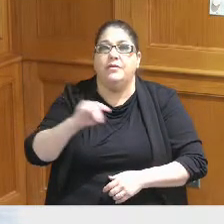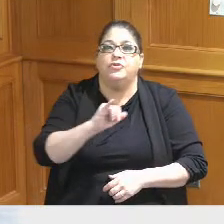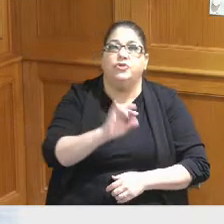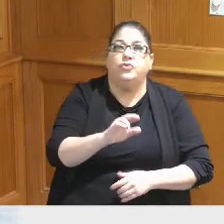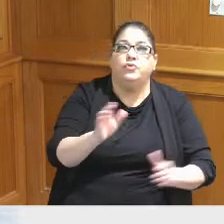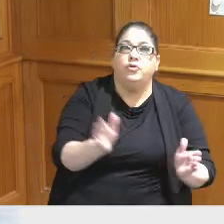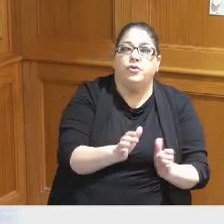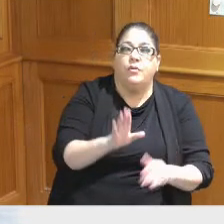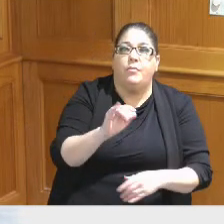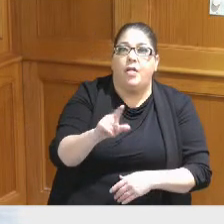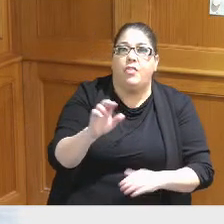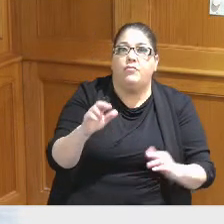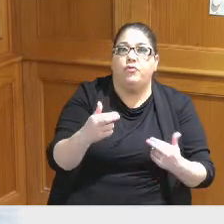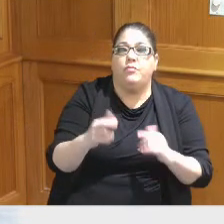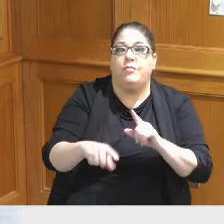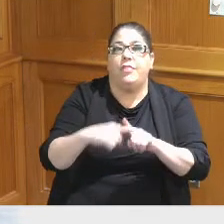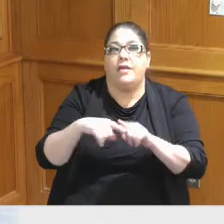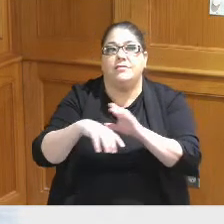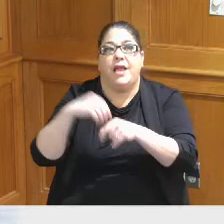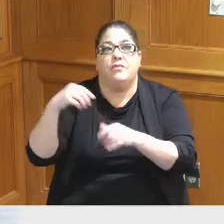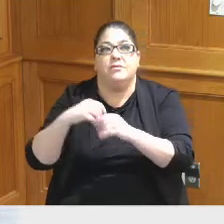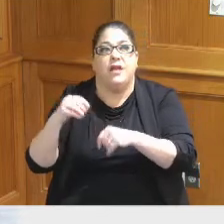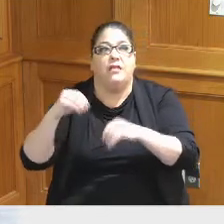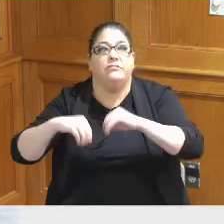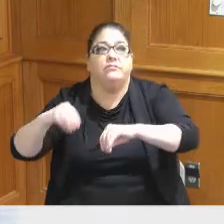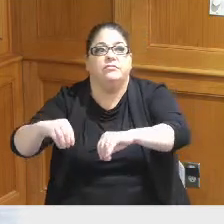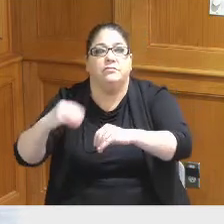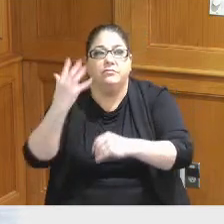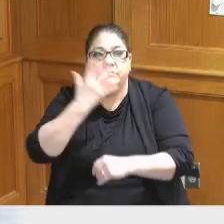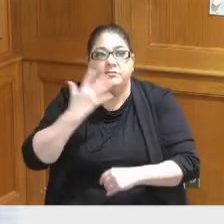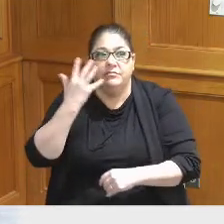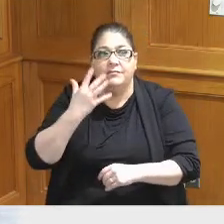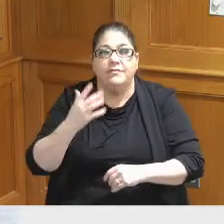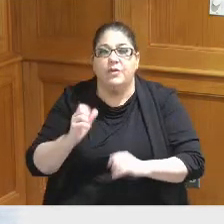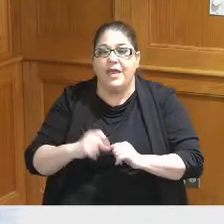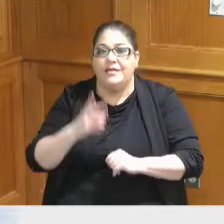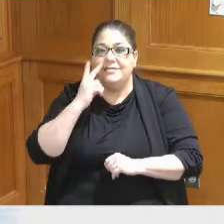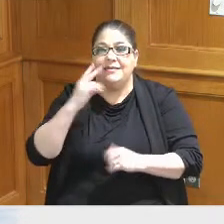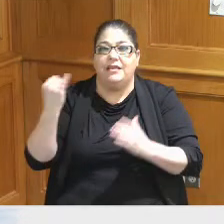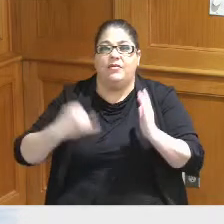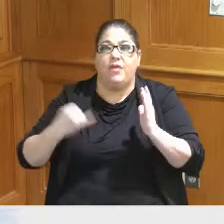Etc you can see some of those reflected in the in the in the rendering here in front of you